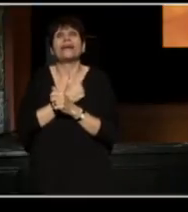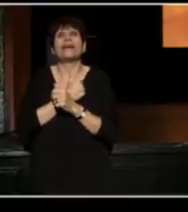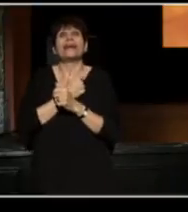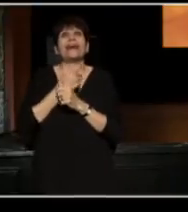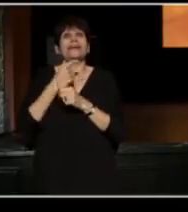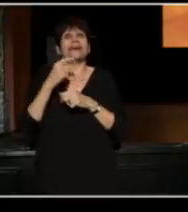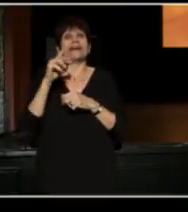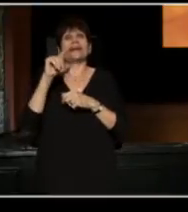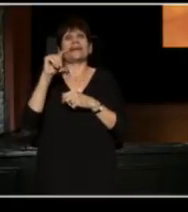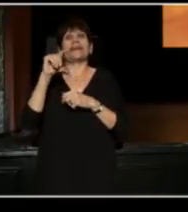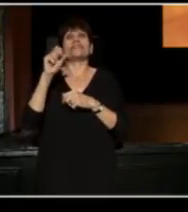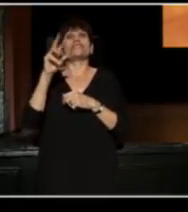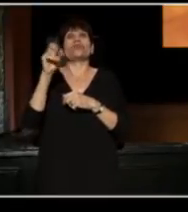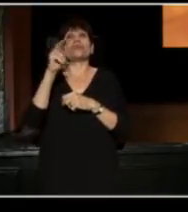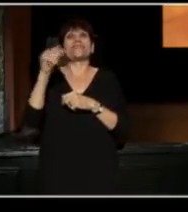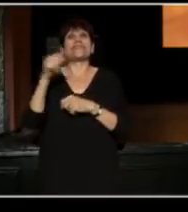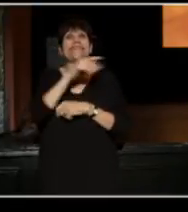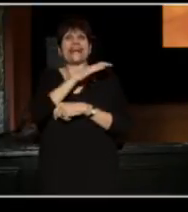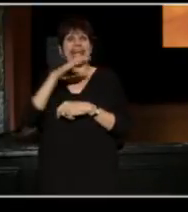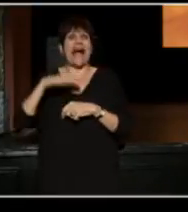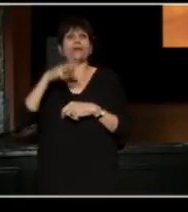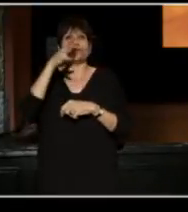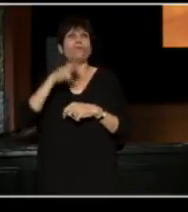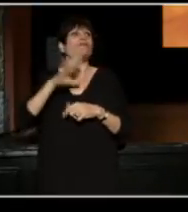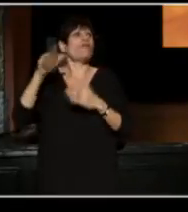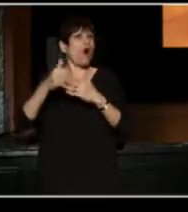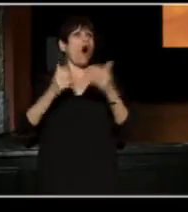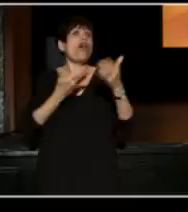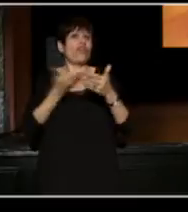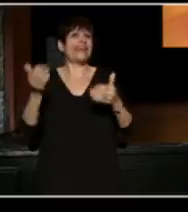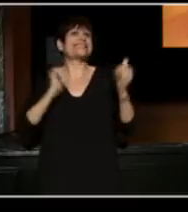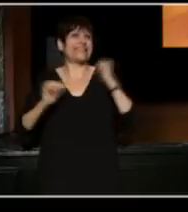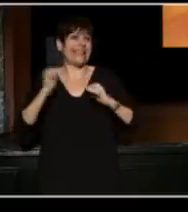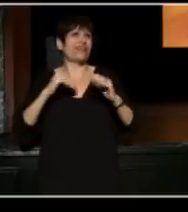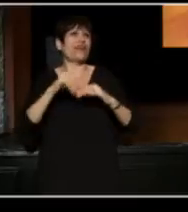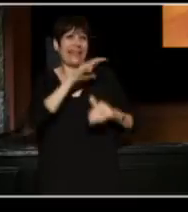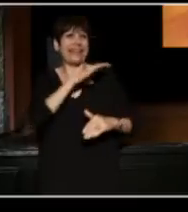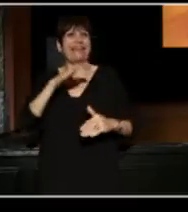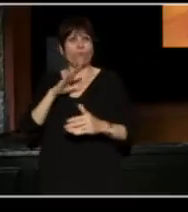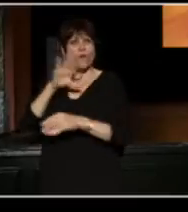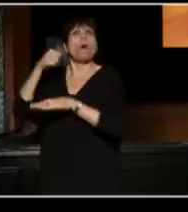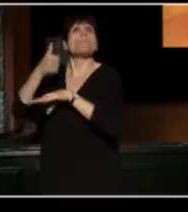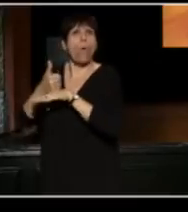Teresa is now the Council Woman for All things Theater in Cleveland. (Teresa) Oh, thank you!